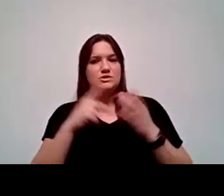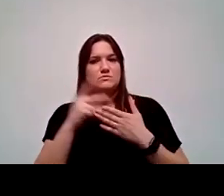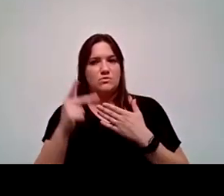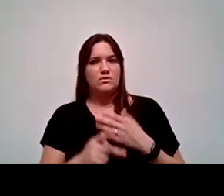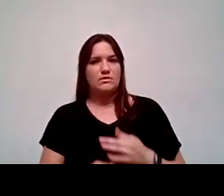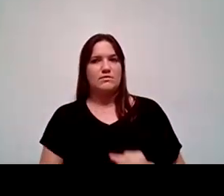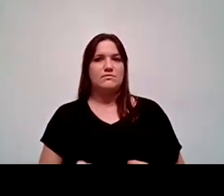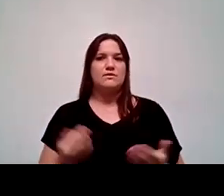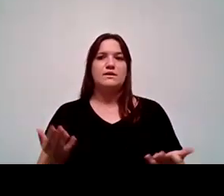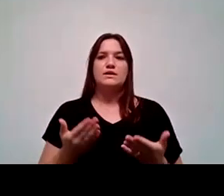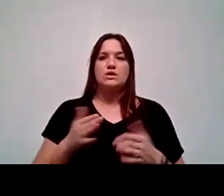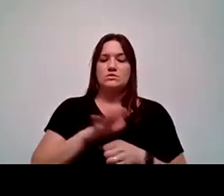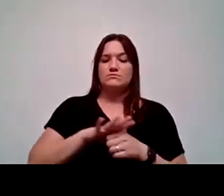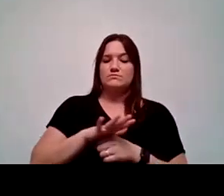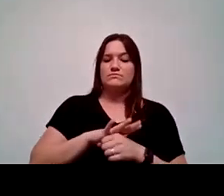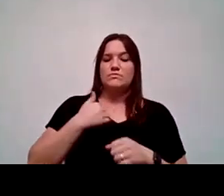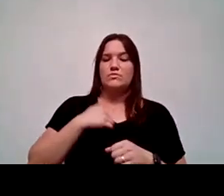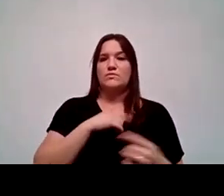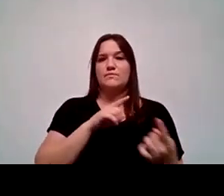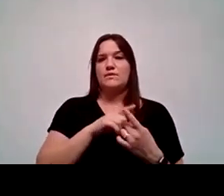here locally, and when we met with them, you know, they